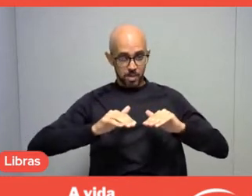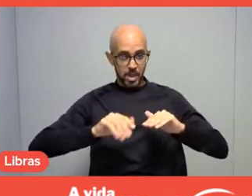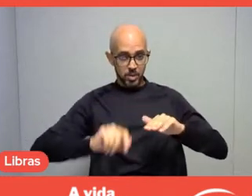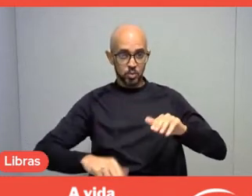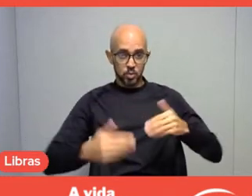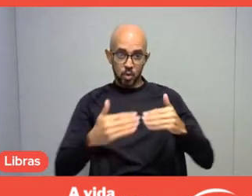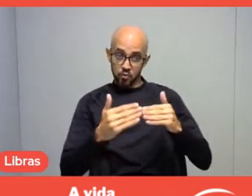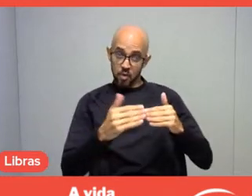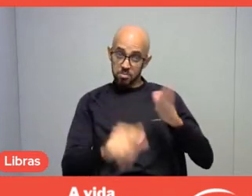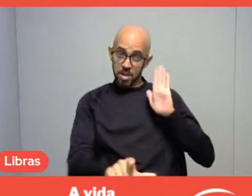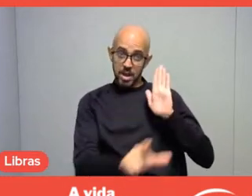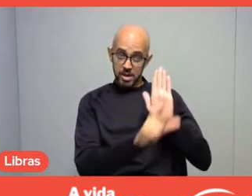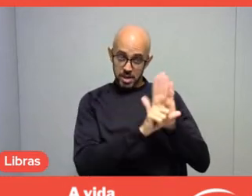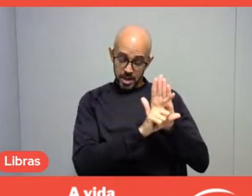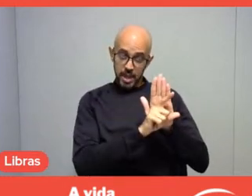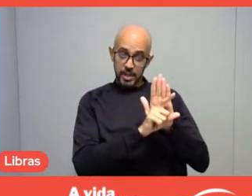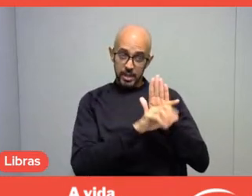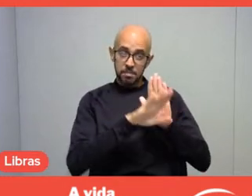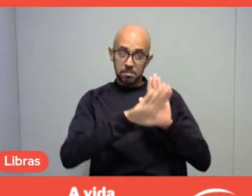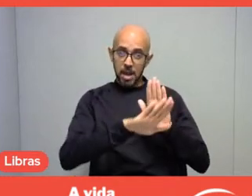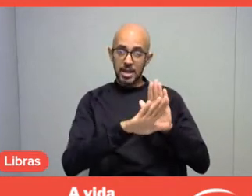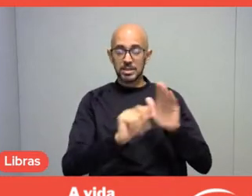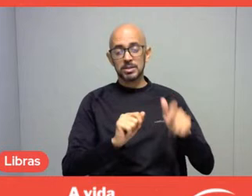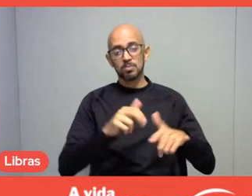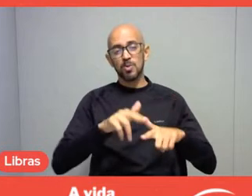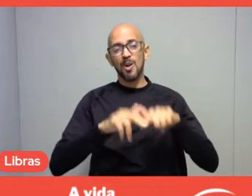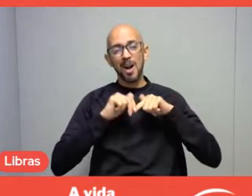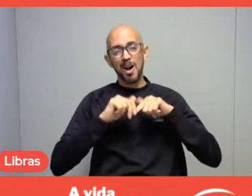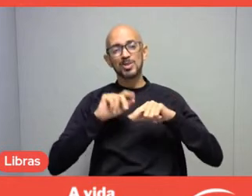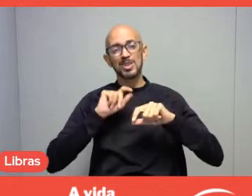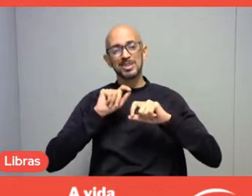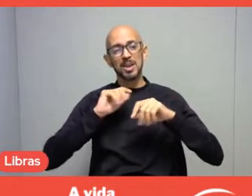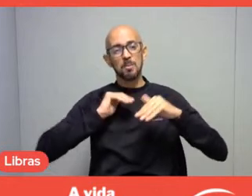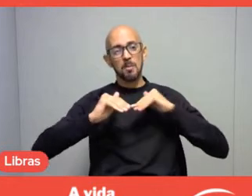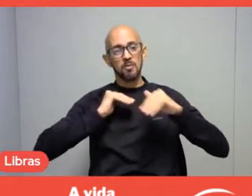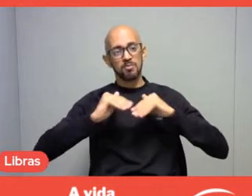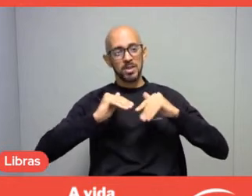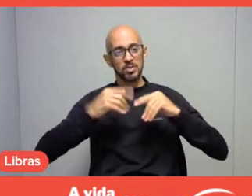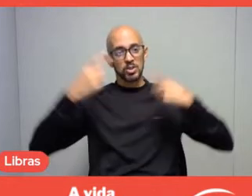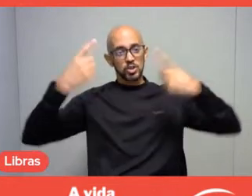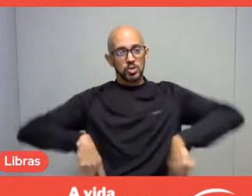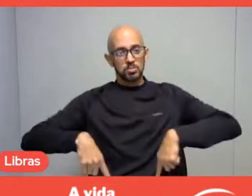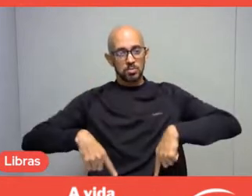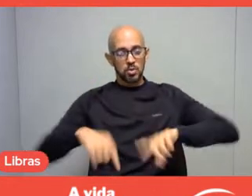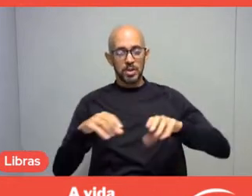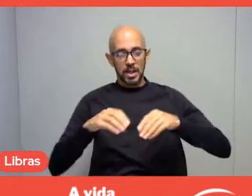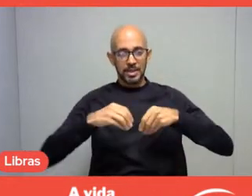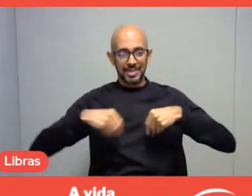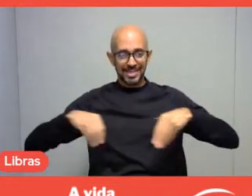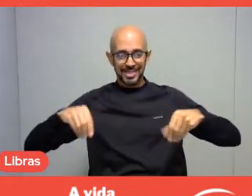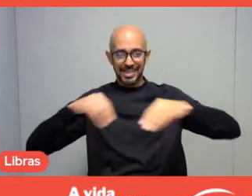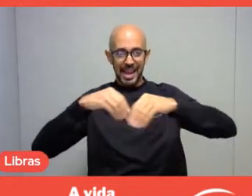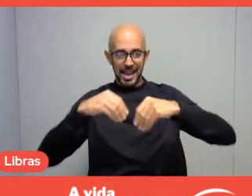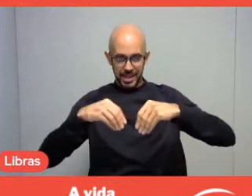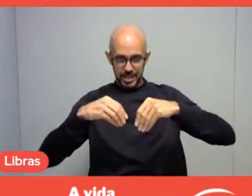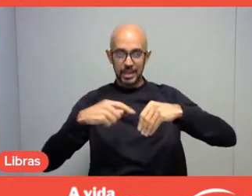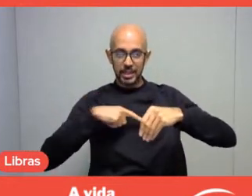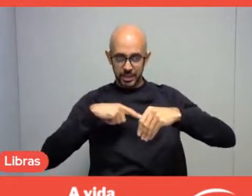However, as it is a movement that disputes territory, and territory worths a lot, you know,